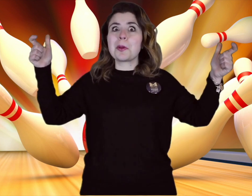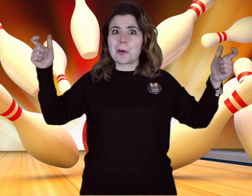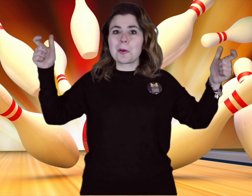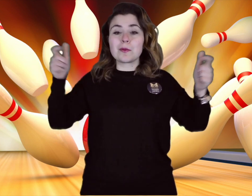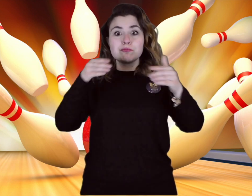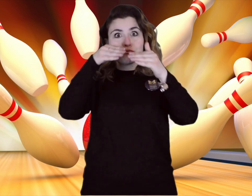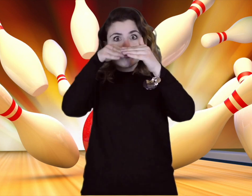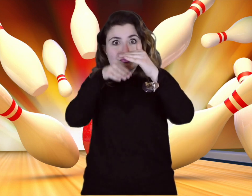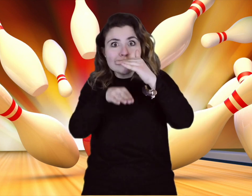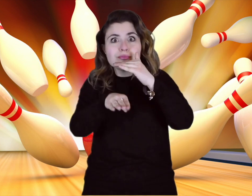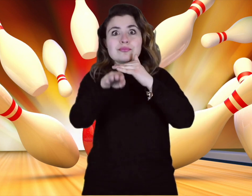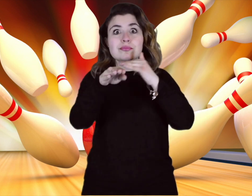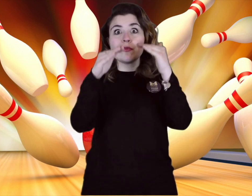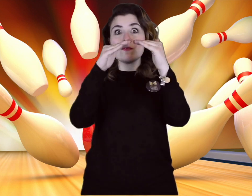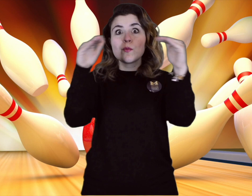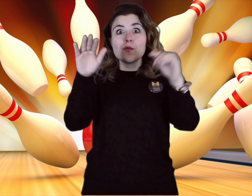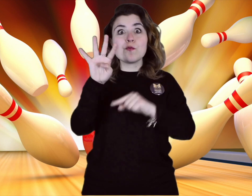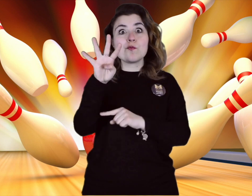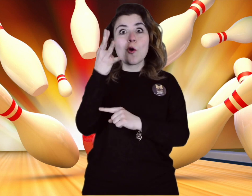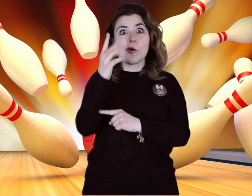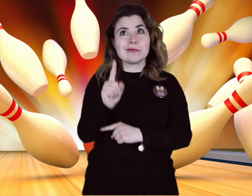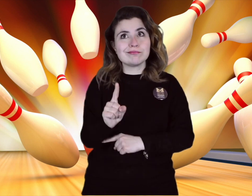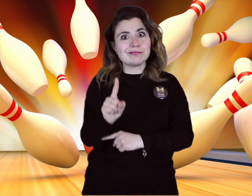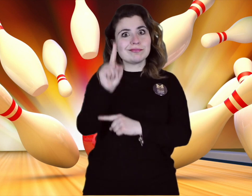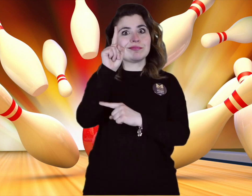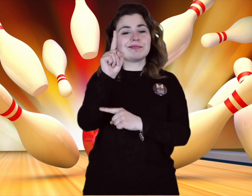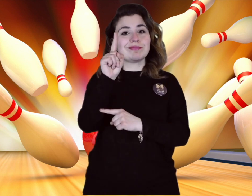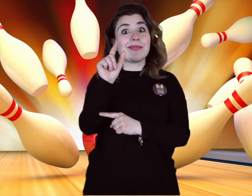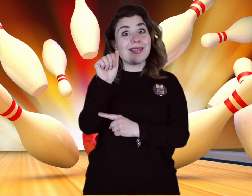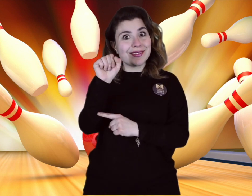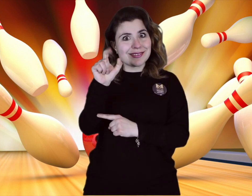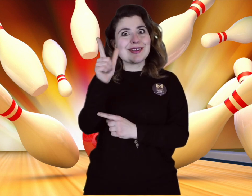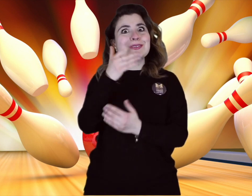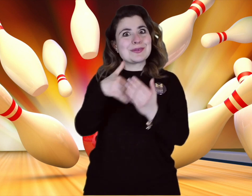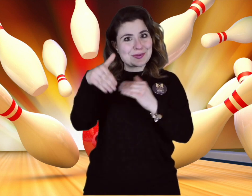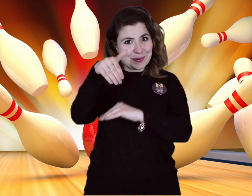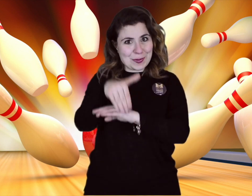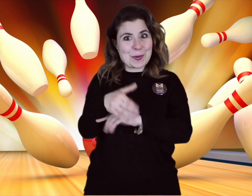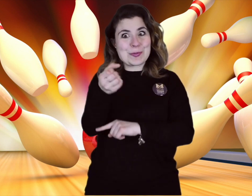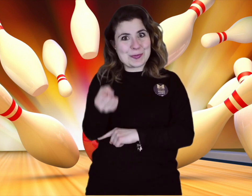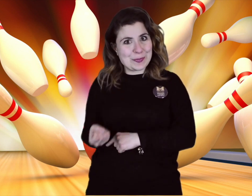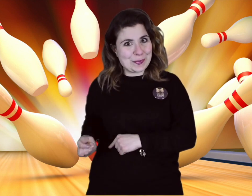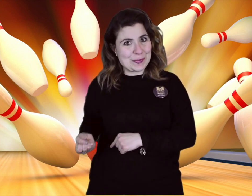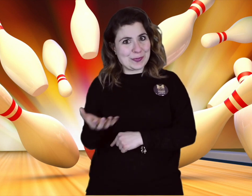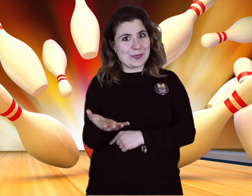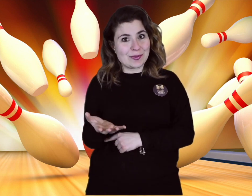Once you're inside, go up to the 4th floor and that is where the ASL social night will be held.